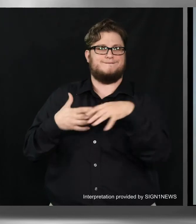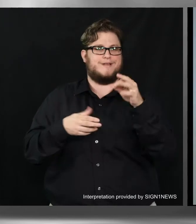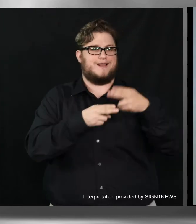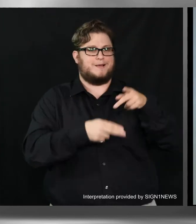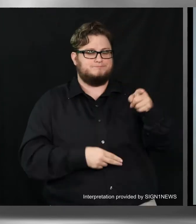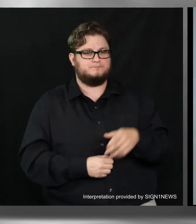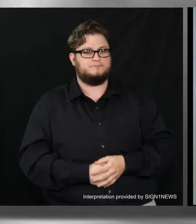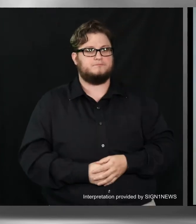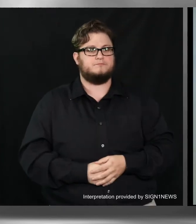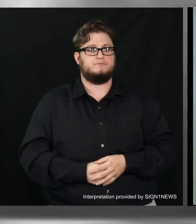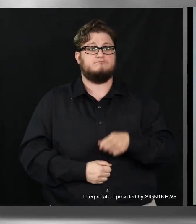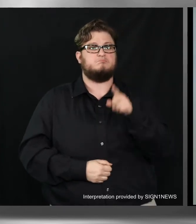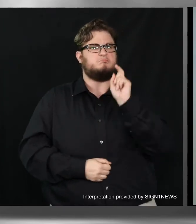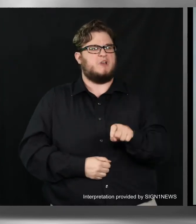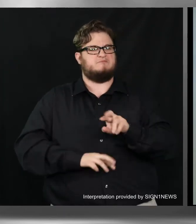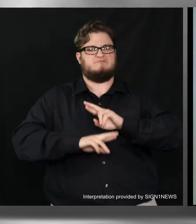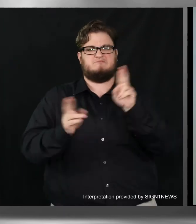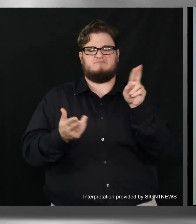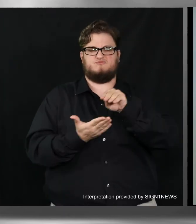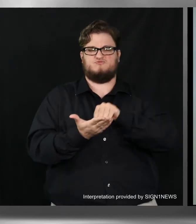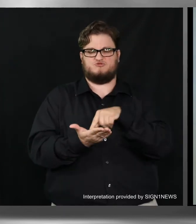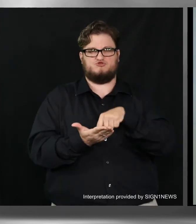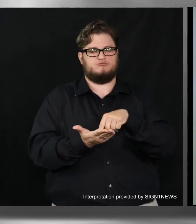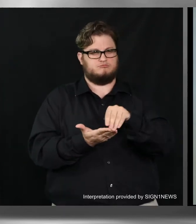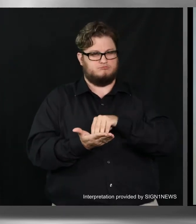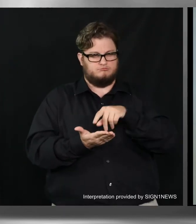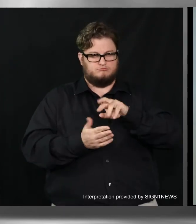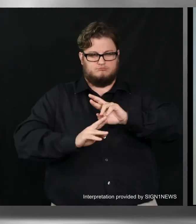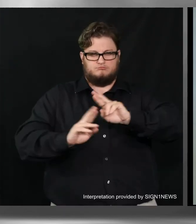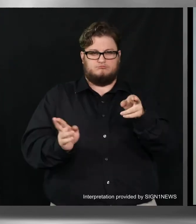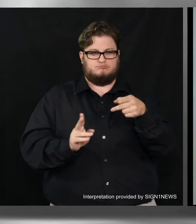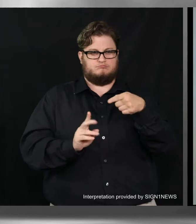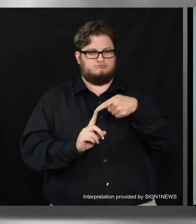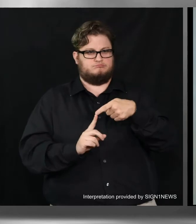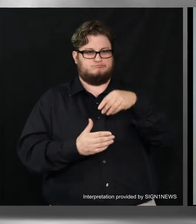You must have your registration form in the mail before October 5th.